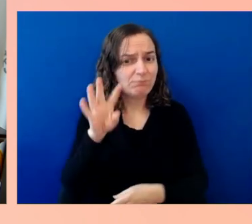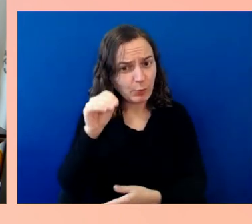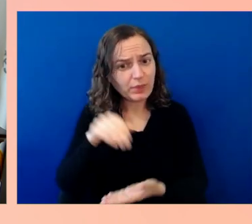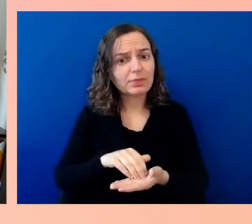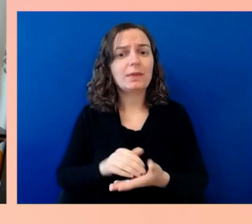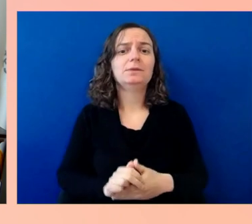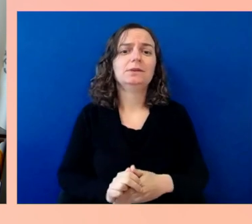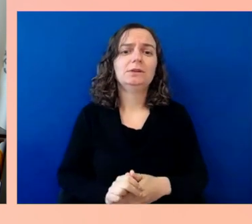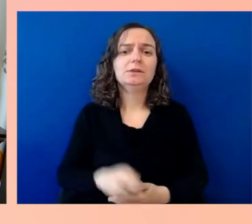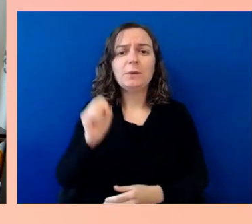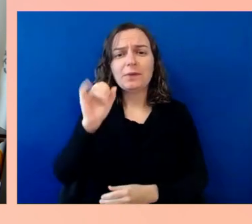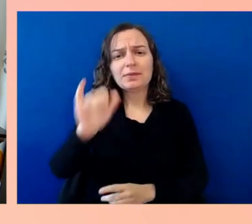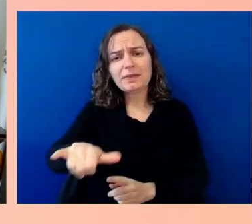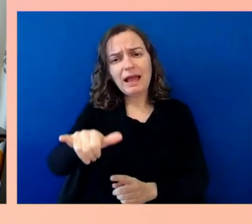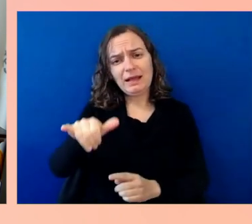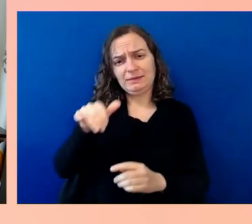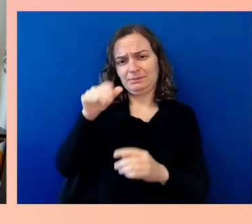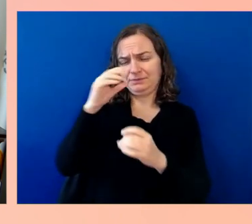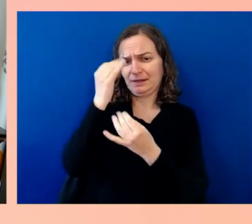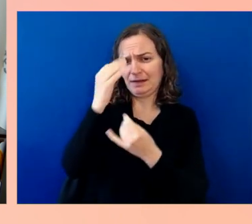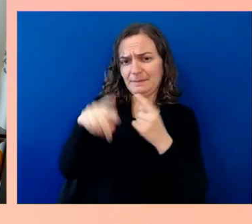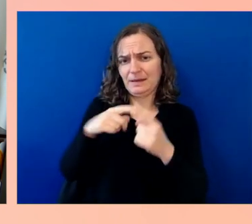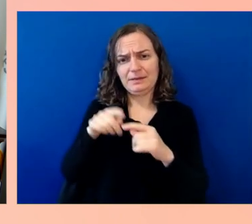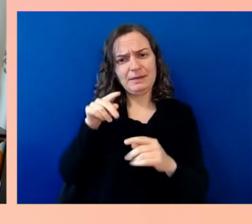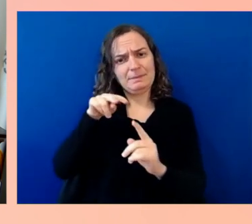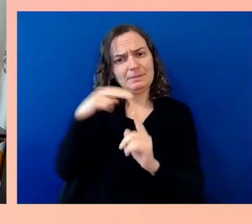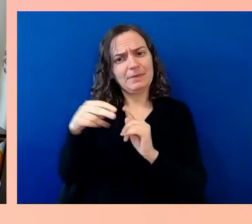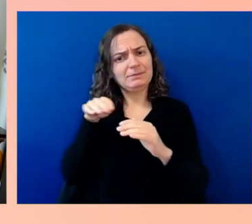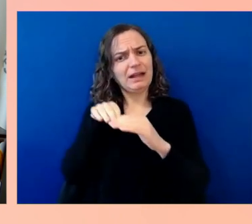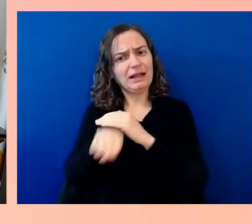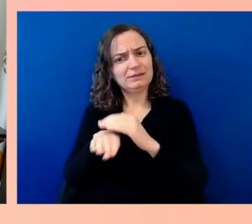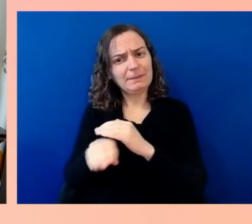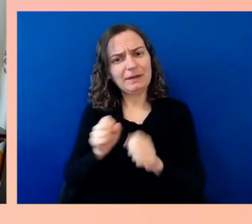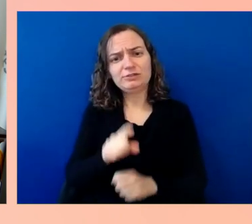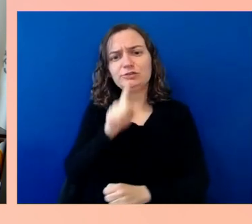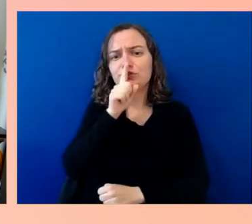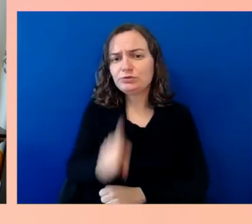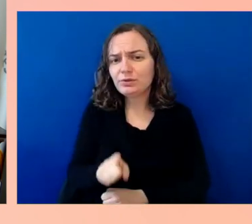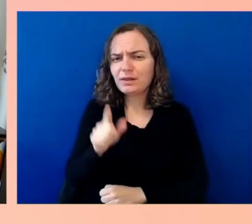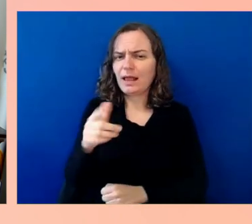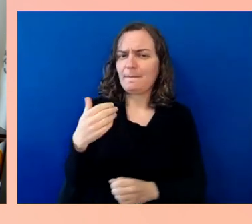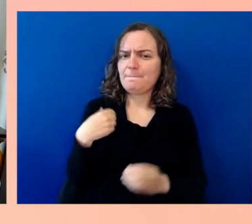are more ways for people with disabilities to get around. We're doing what we can to spur this kind of innovation too,